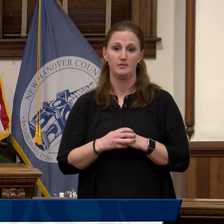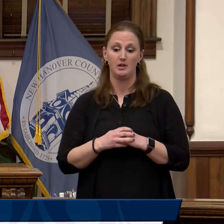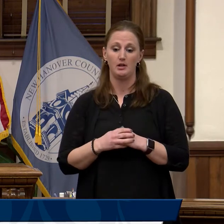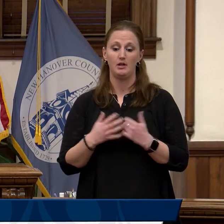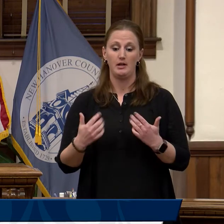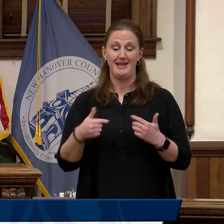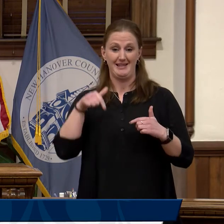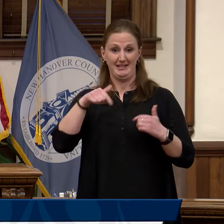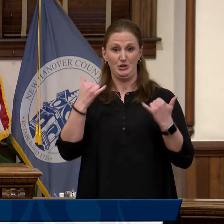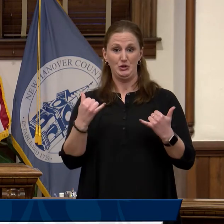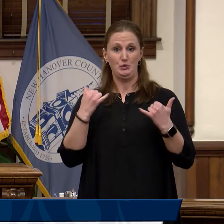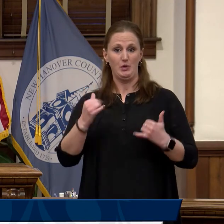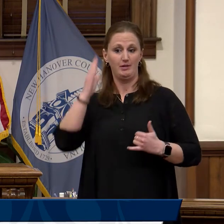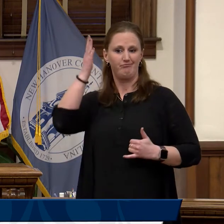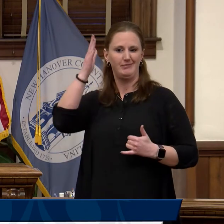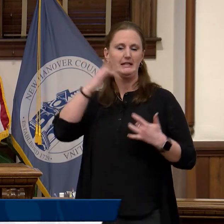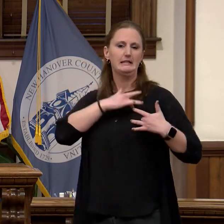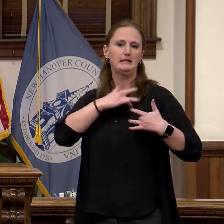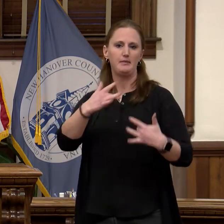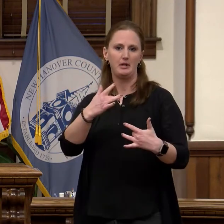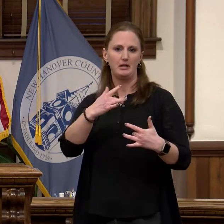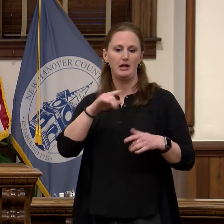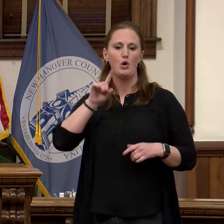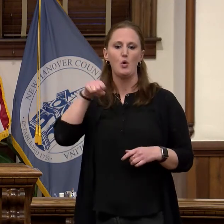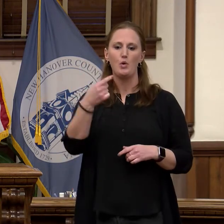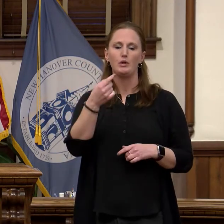address is typically given by the New Hanover County Board of Commissioners